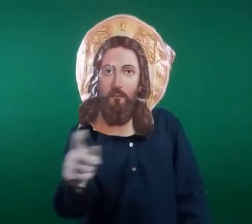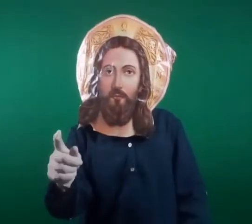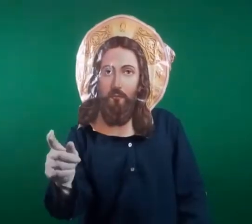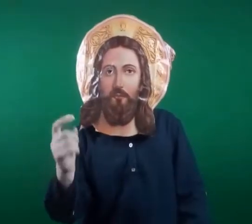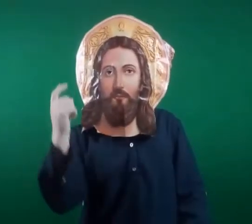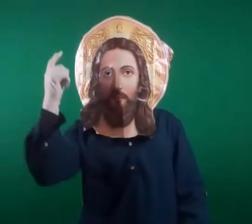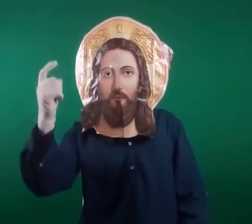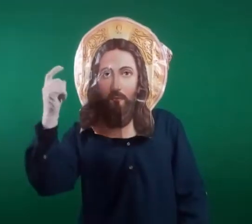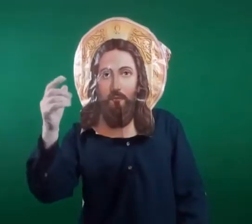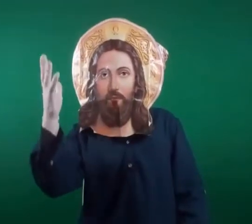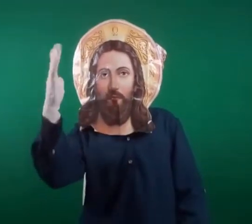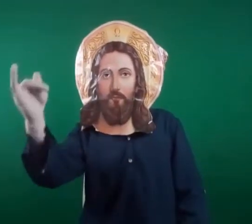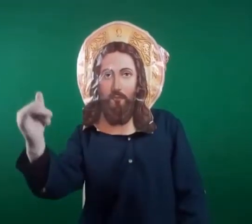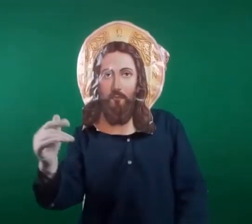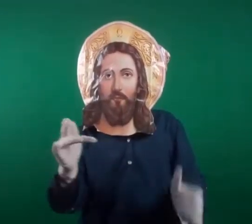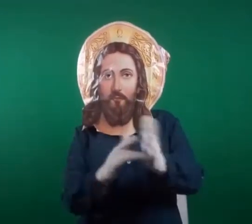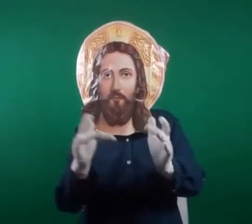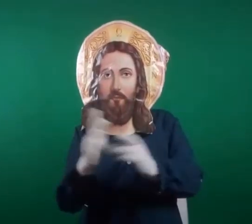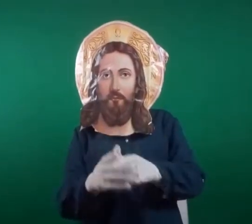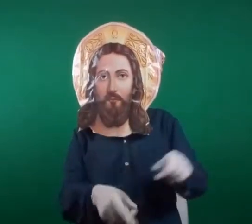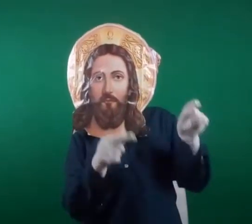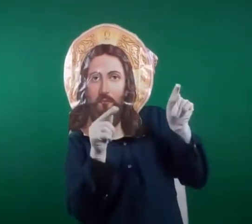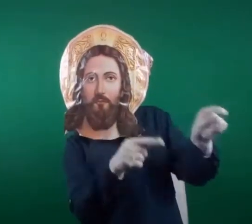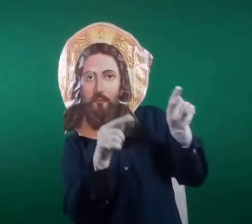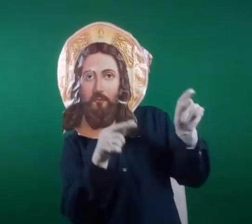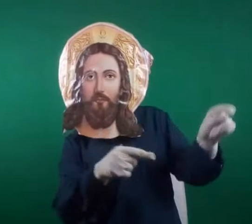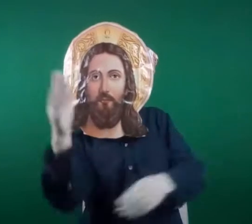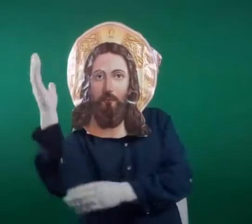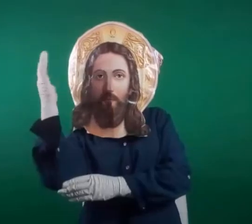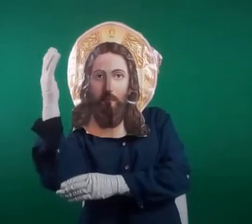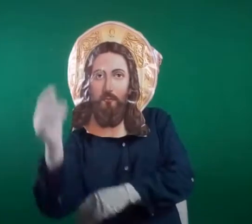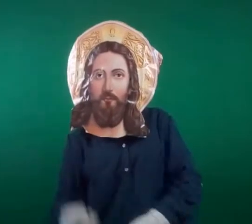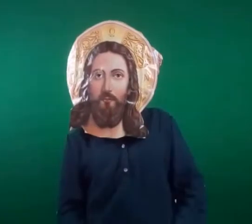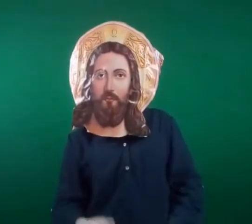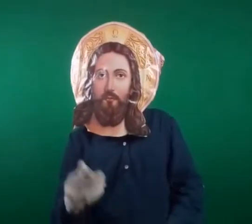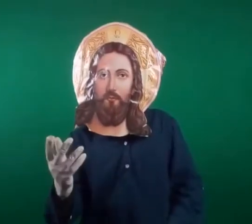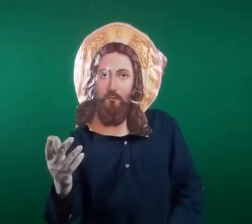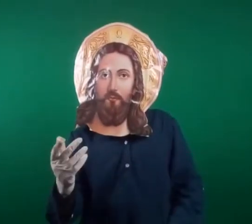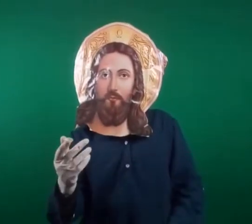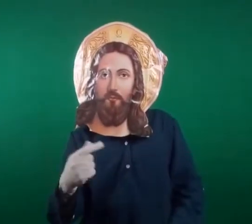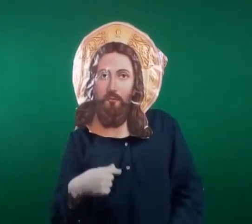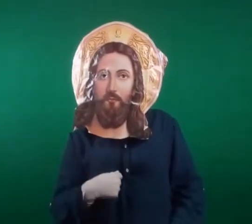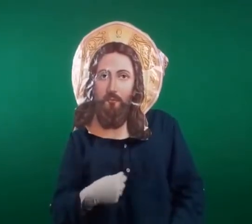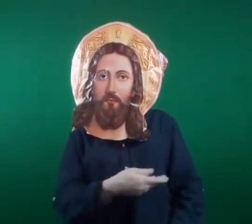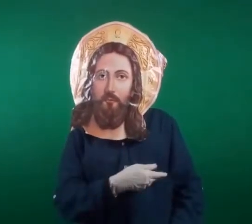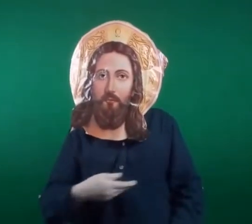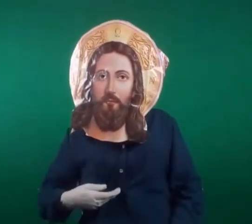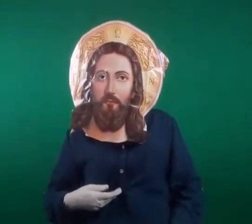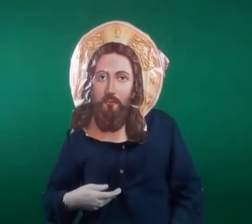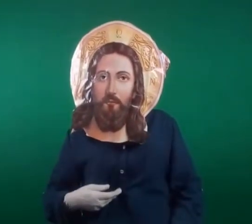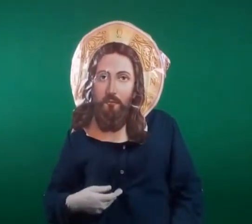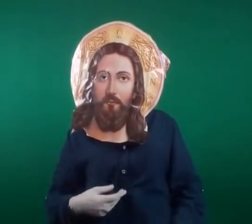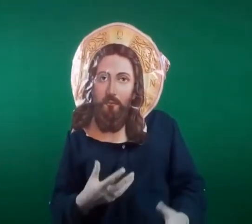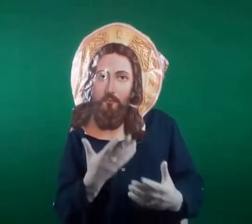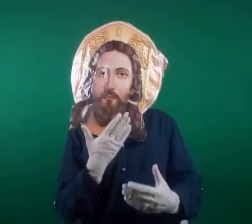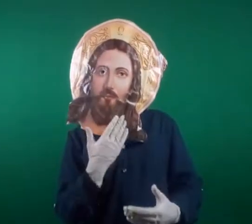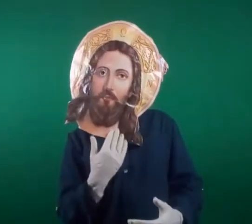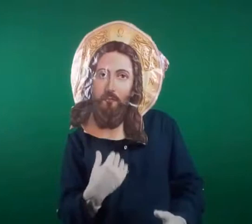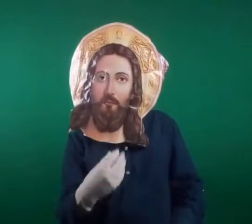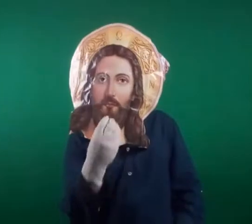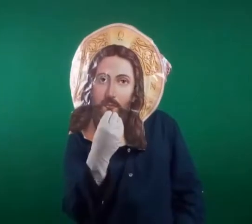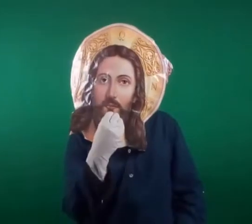To those who wonder why I cursed the fig tree it was not because I was hungry and wanted figs to eat,